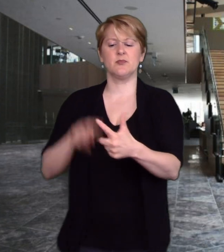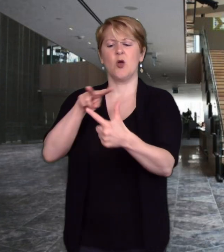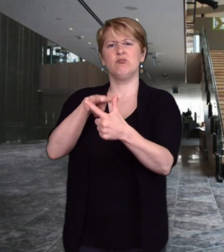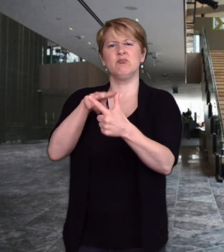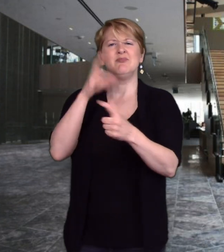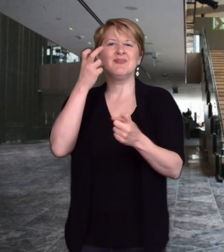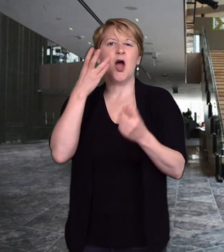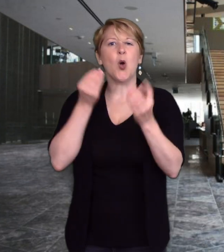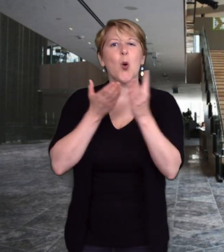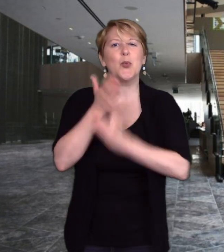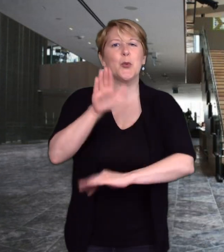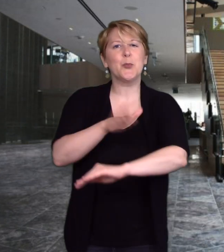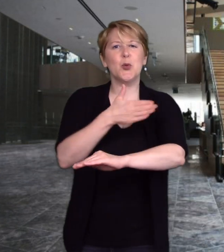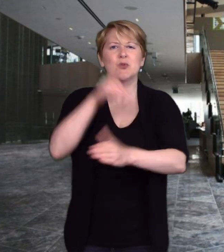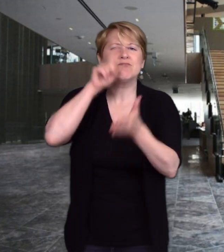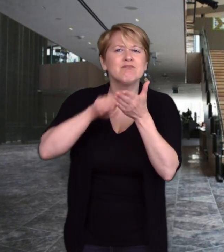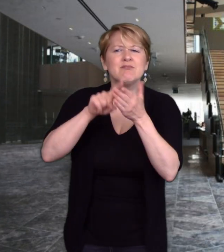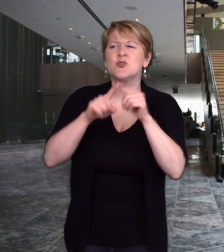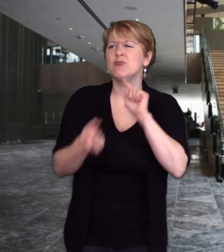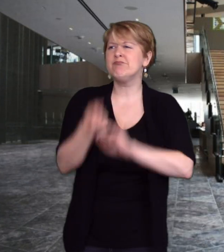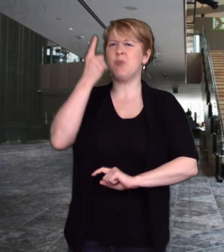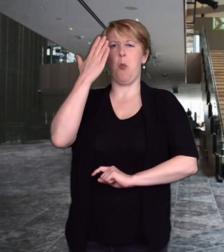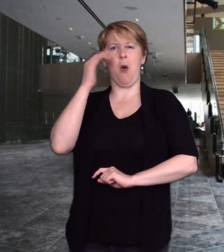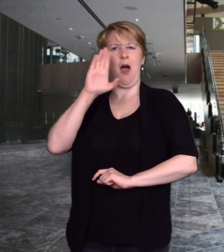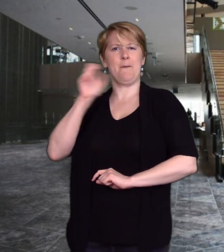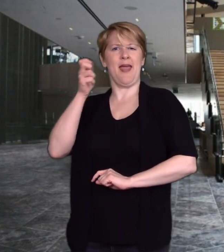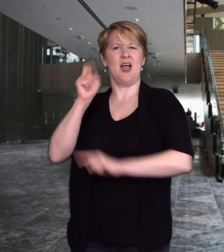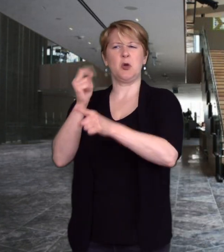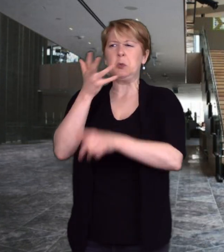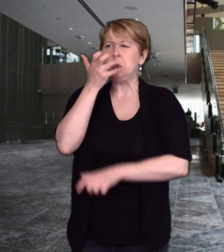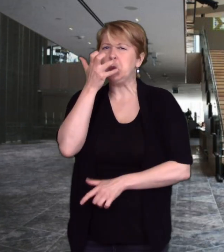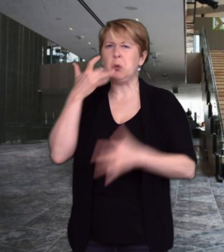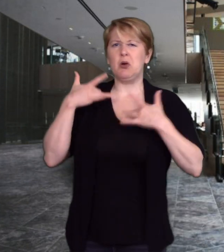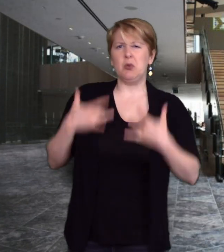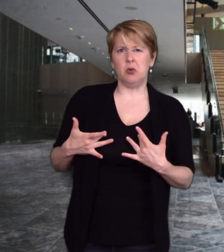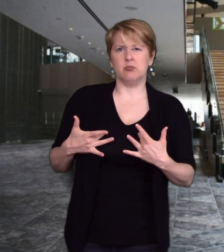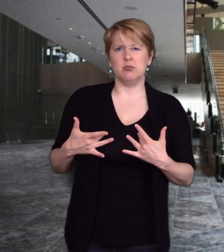ML and MF is on a musical investigation to understand more about Beethoven’s life.